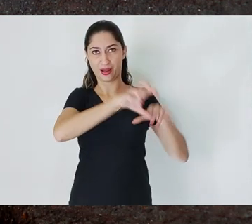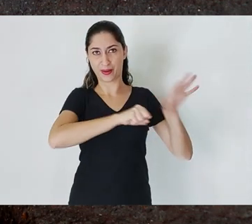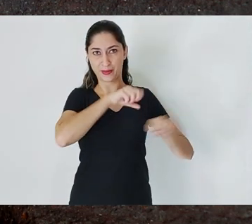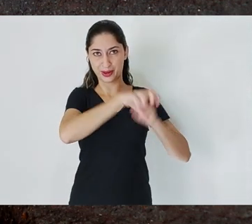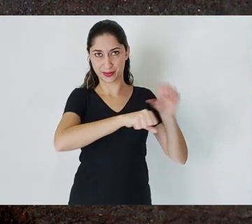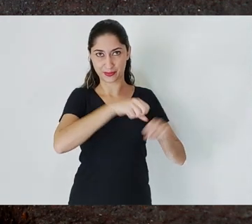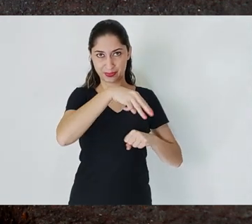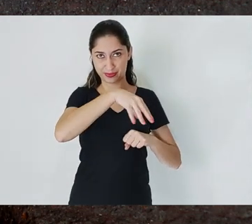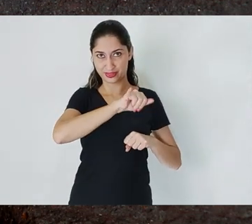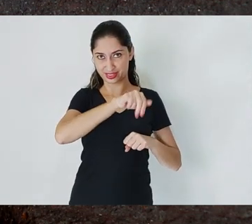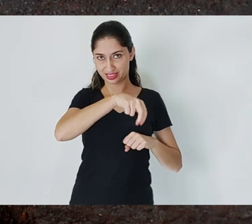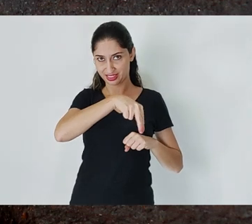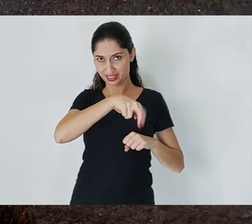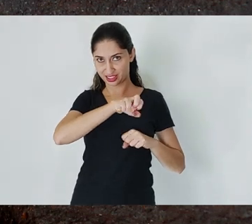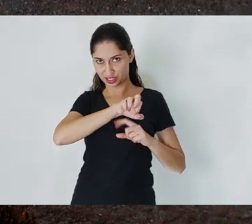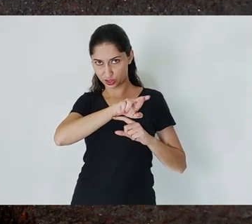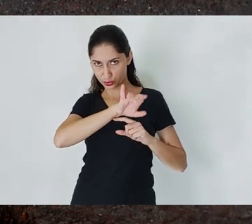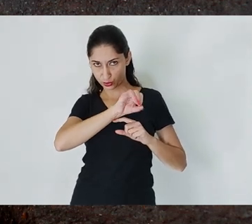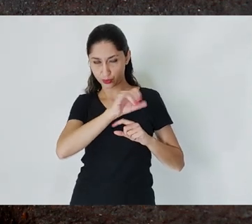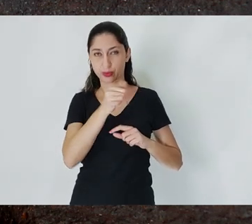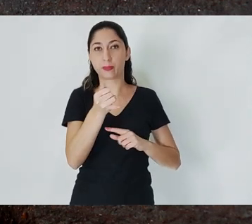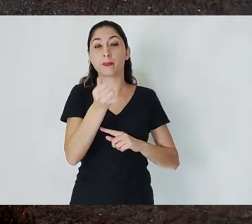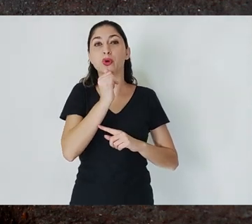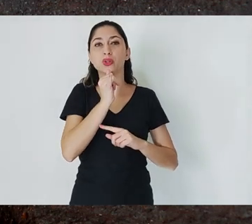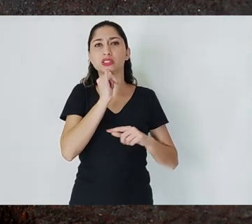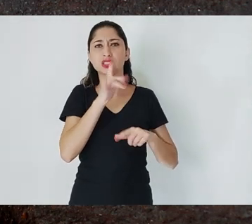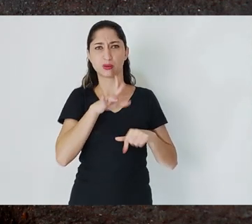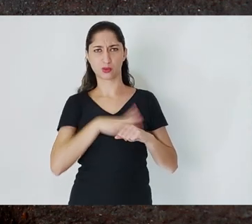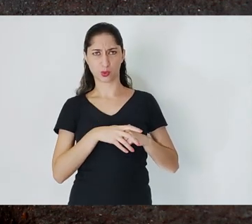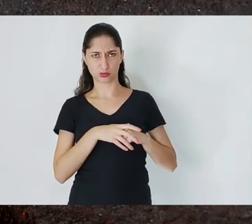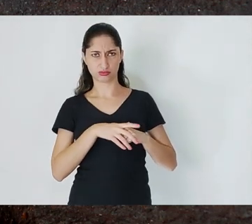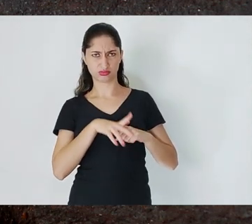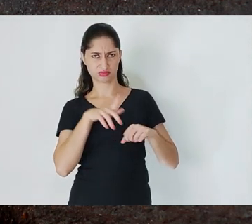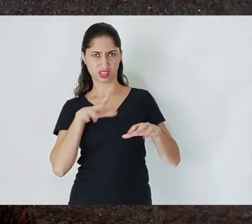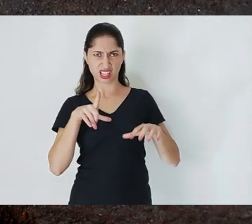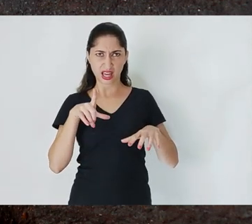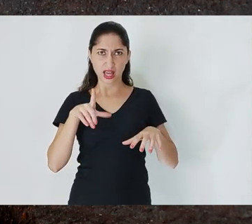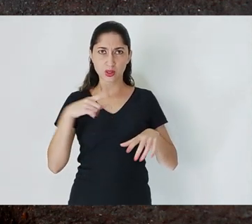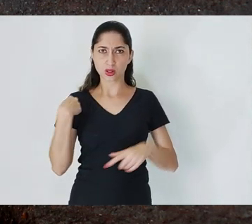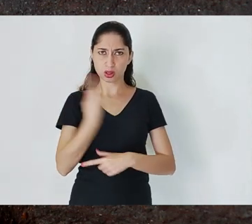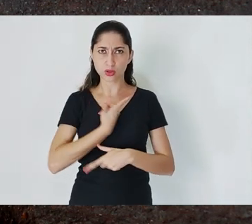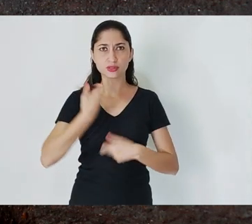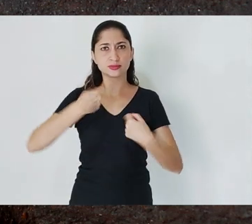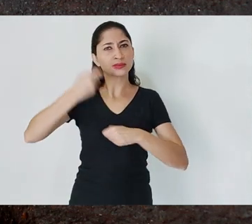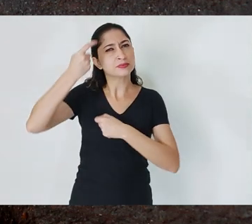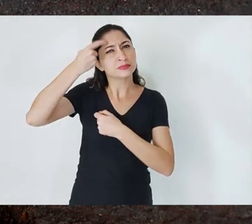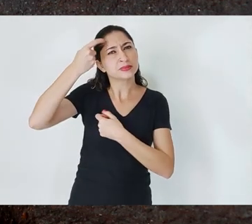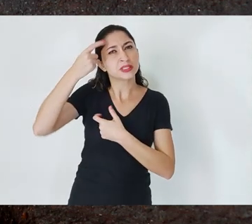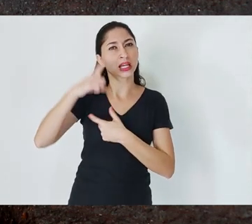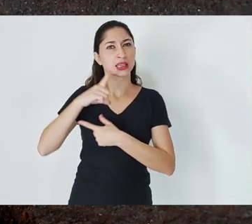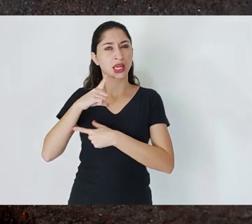what surrounds the environment. Are there any populations, any environmental attributes that are being threatened?